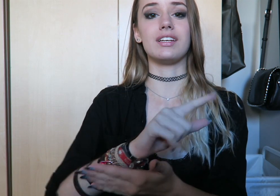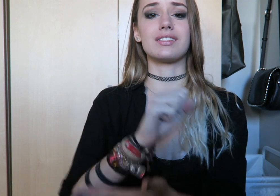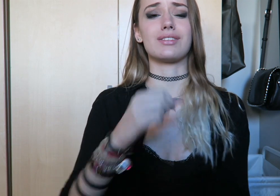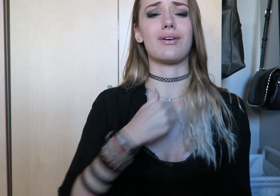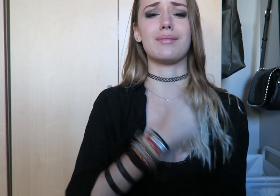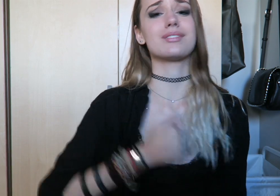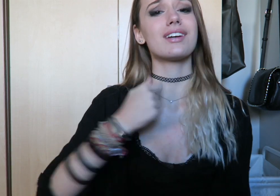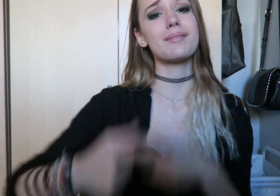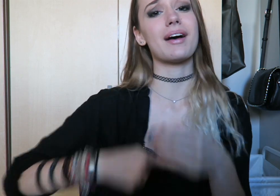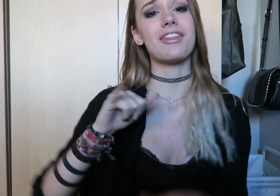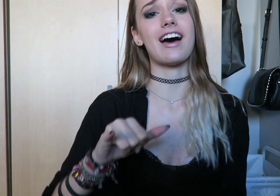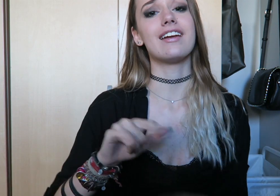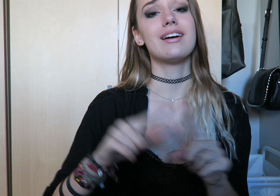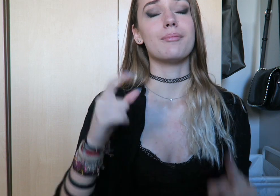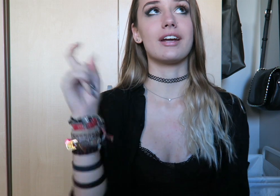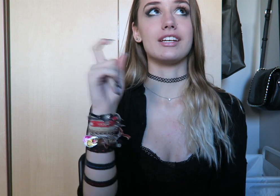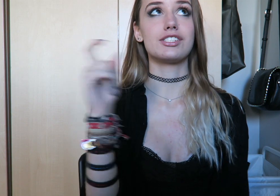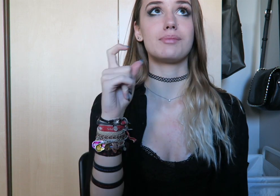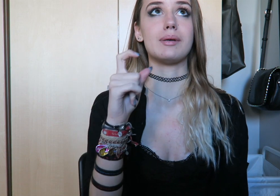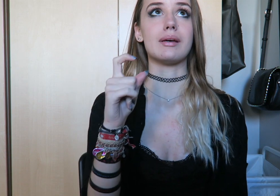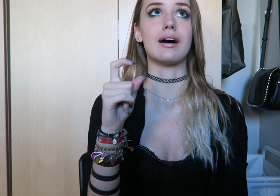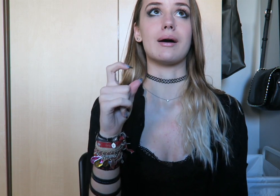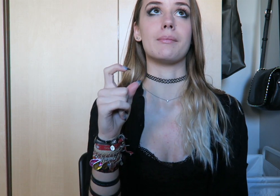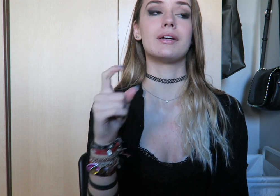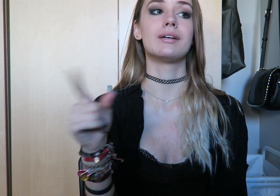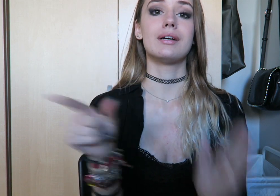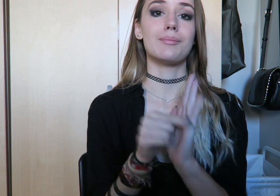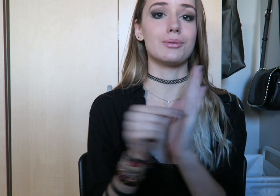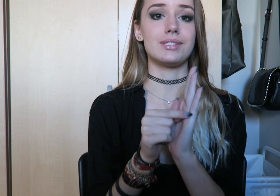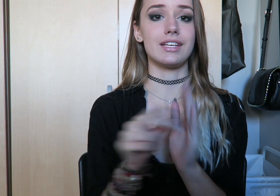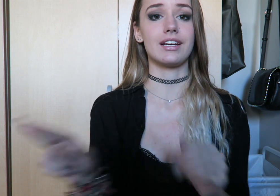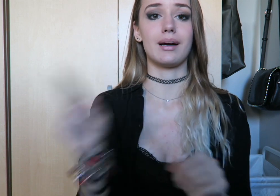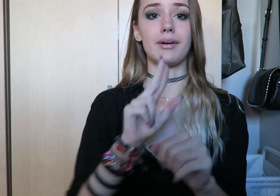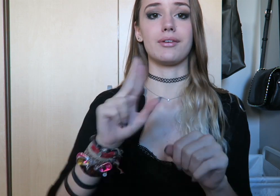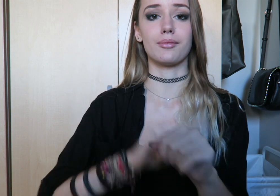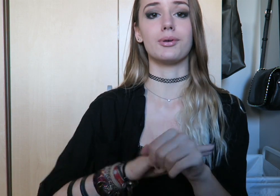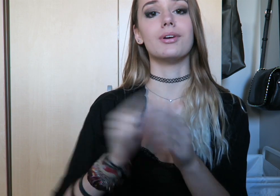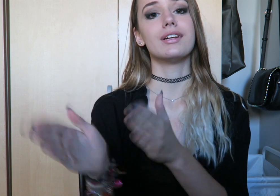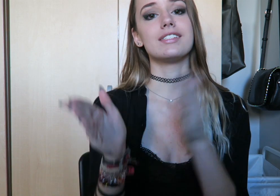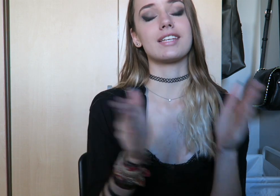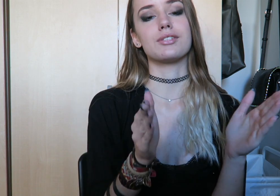so I'm sorry about that, but I should be posting on my normal schedule